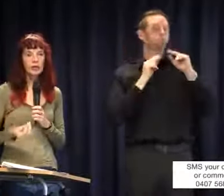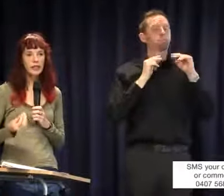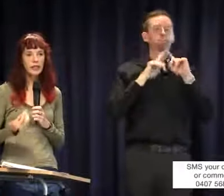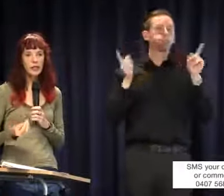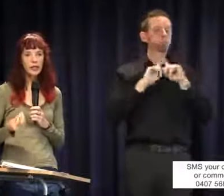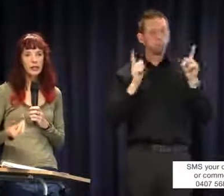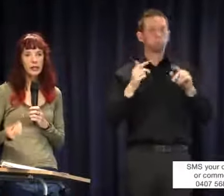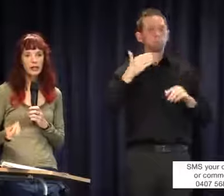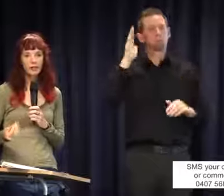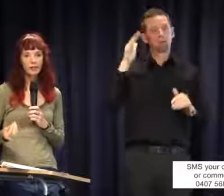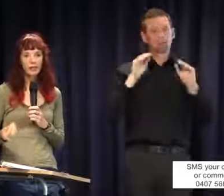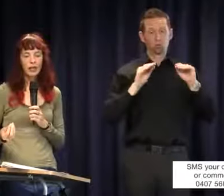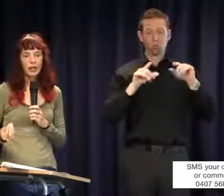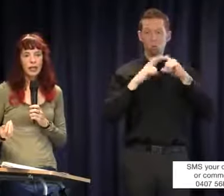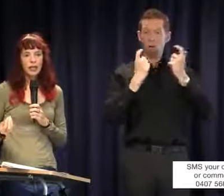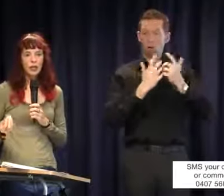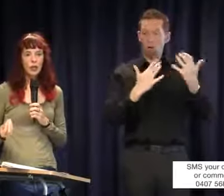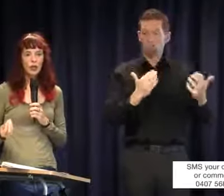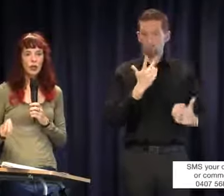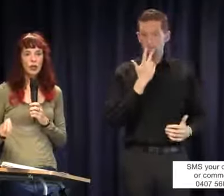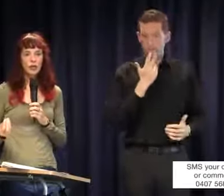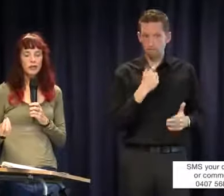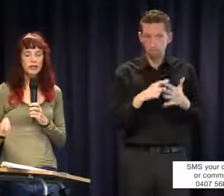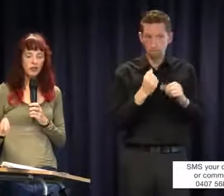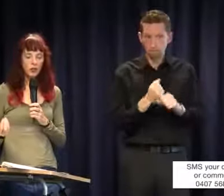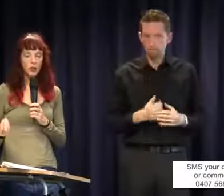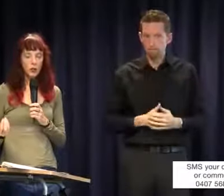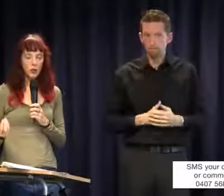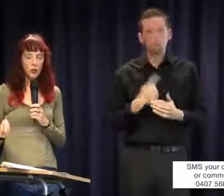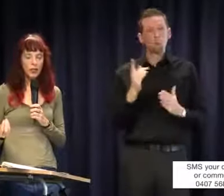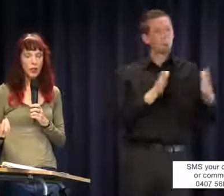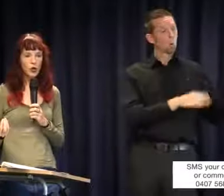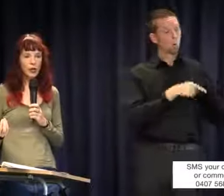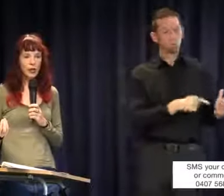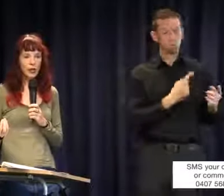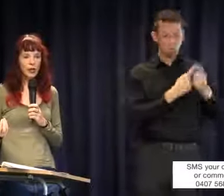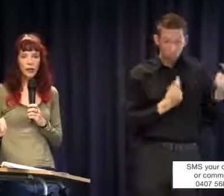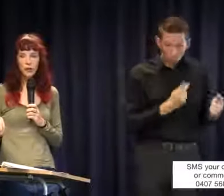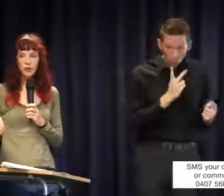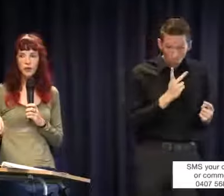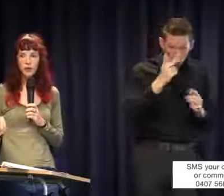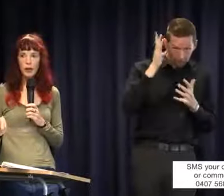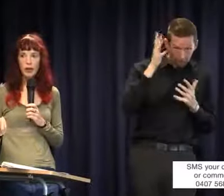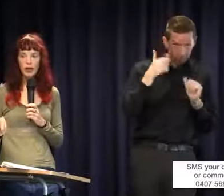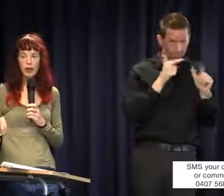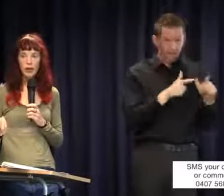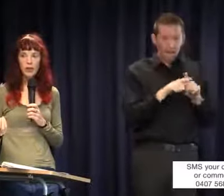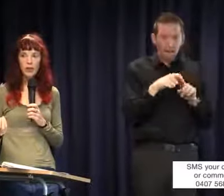teach their class. Someone who has got a certificate II in Auslan, so they have been to a few neighbourhood